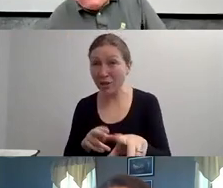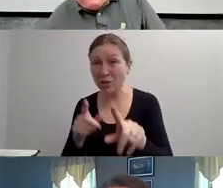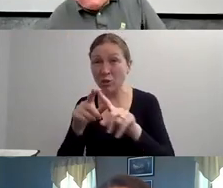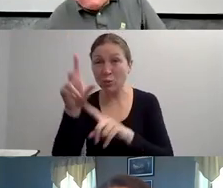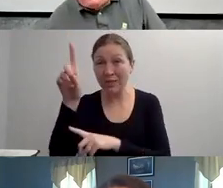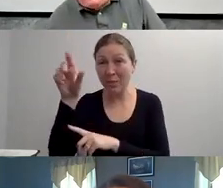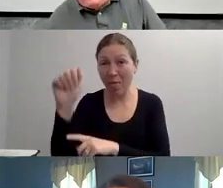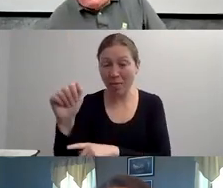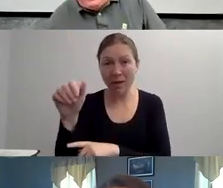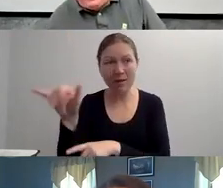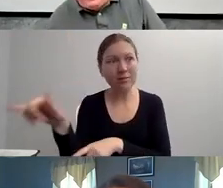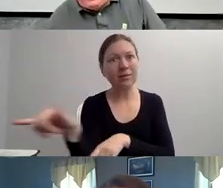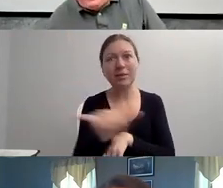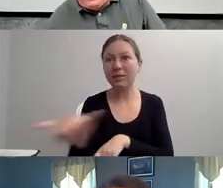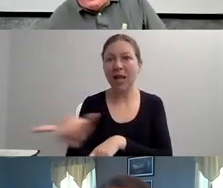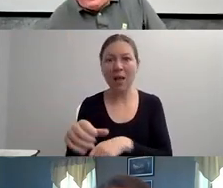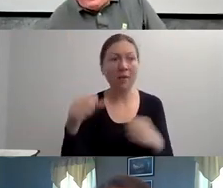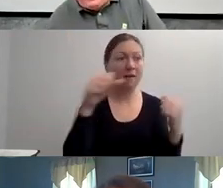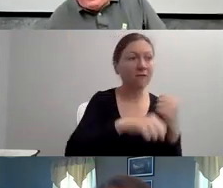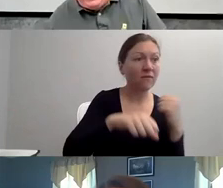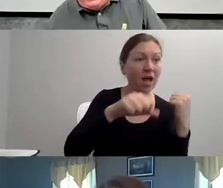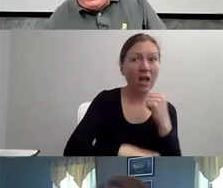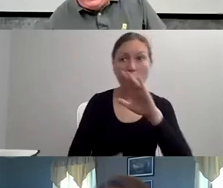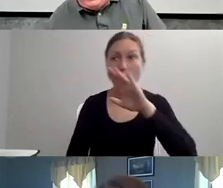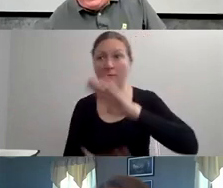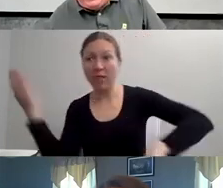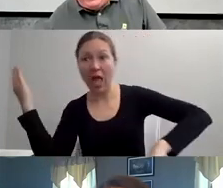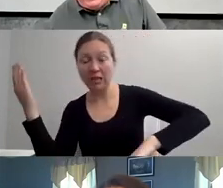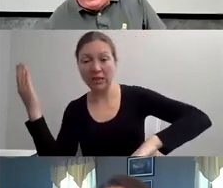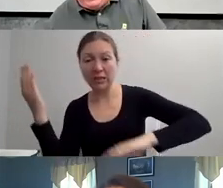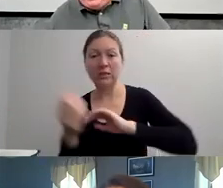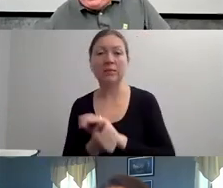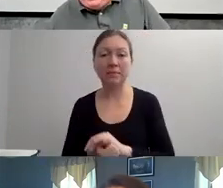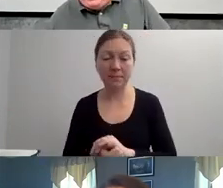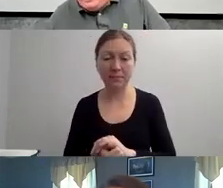HOMELESSNESS AND THE WHOLE PROGRAM AND THE WHOLE CYCLE STARTS ALL OVER AGAIN.